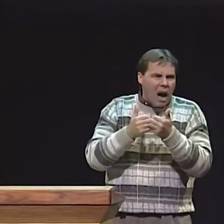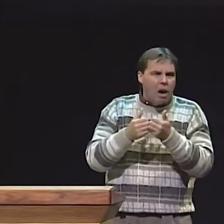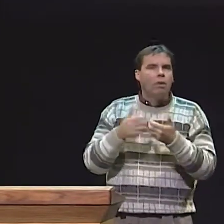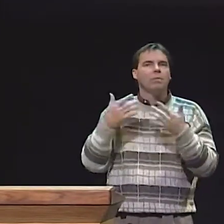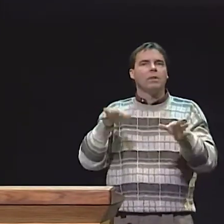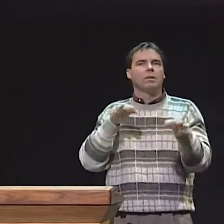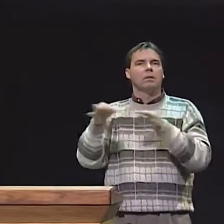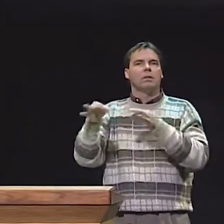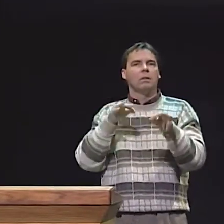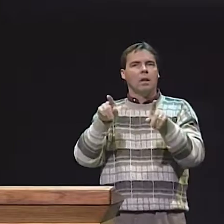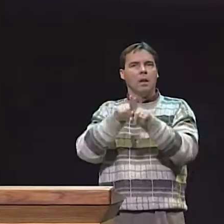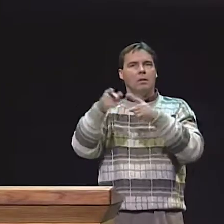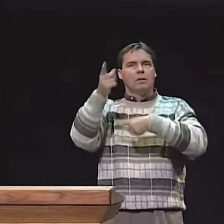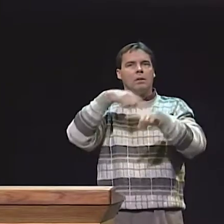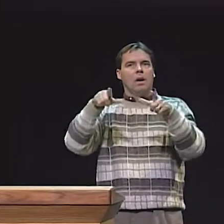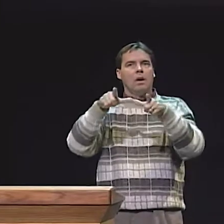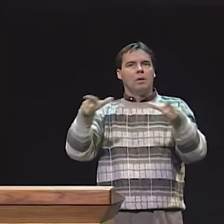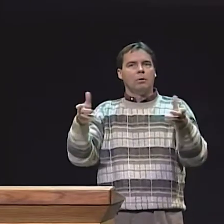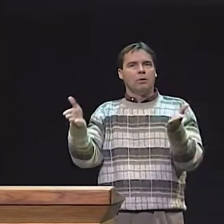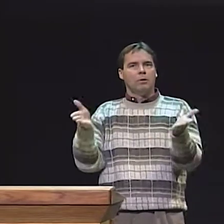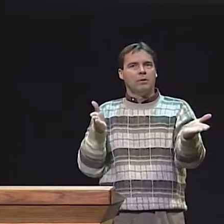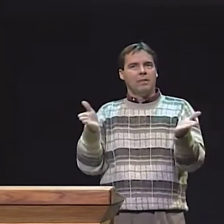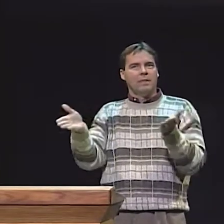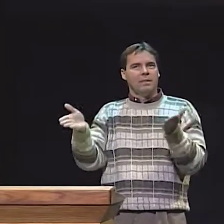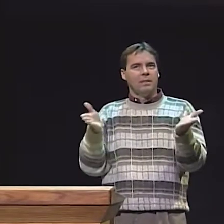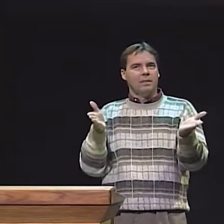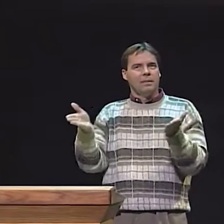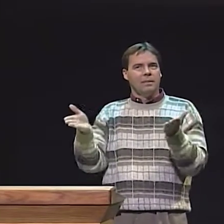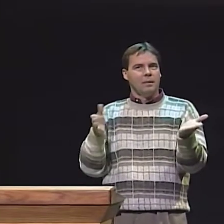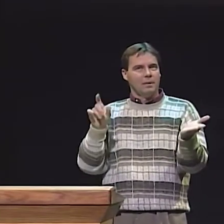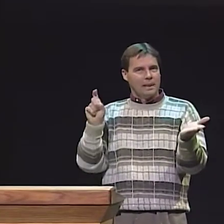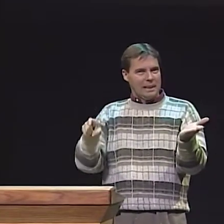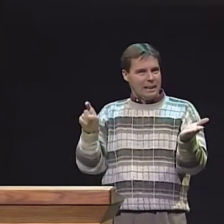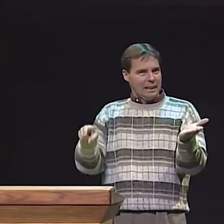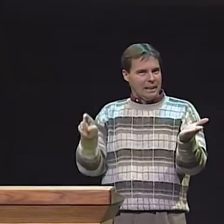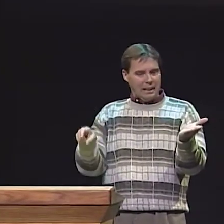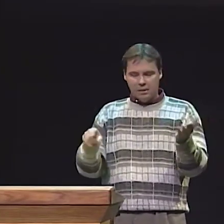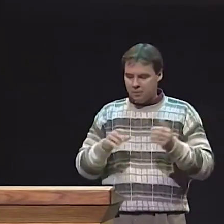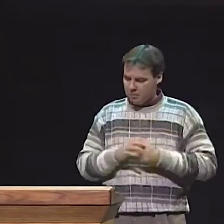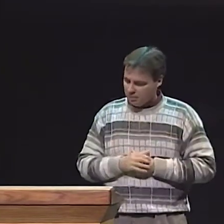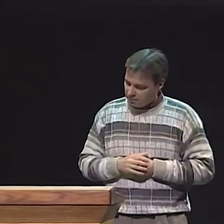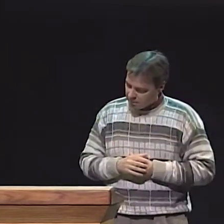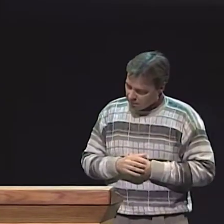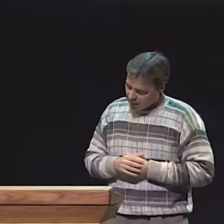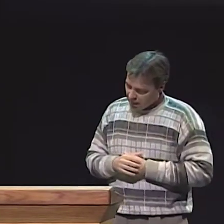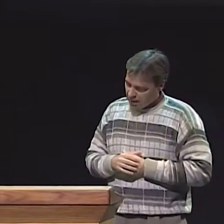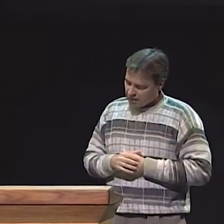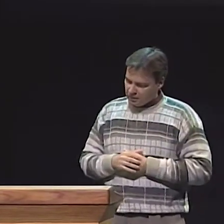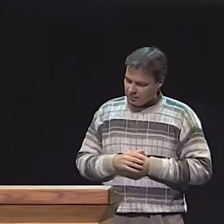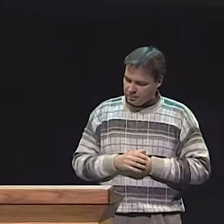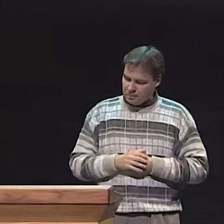DEAF CHILDREN OF HEARING PARENTS CAN LEARN ASL. AND WHAT MIGHT THAT PROGRAM LOOK LIKE?